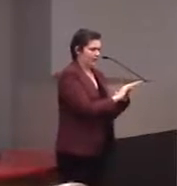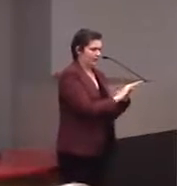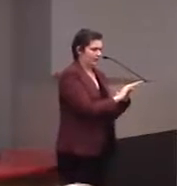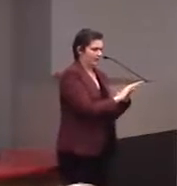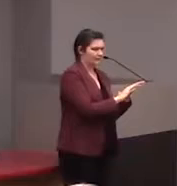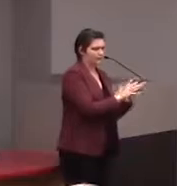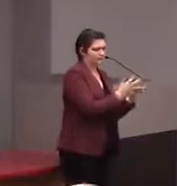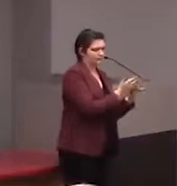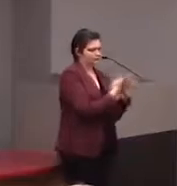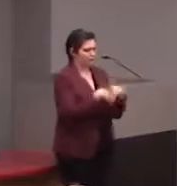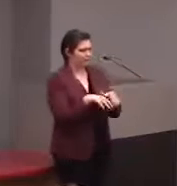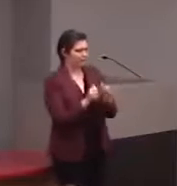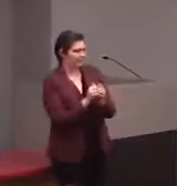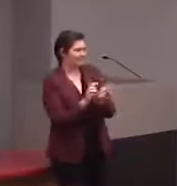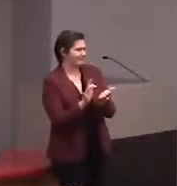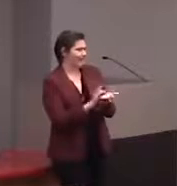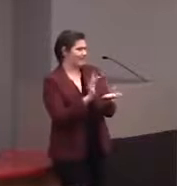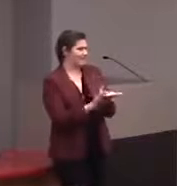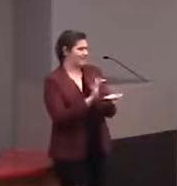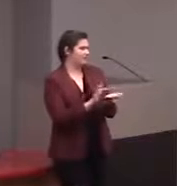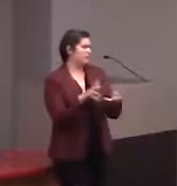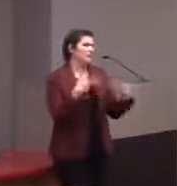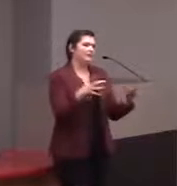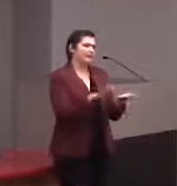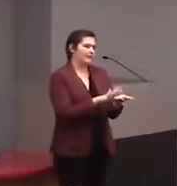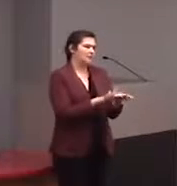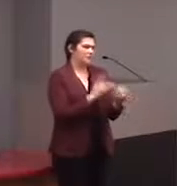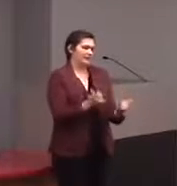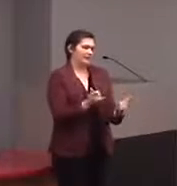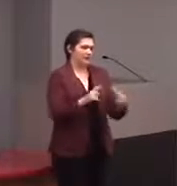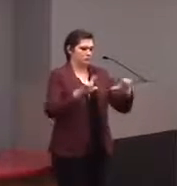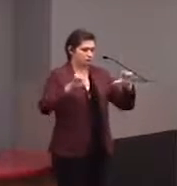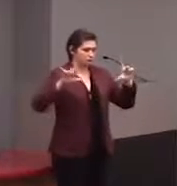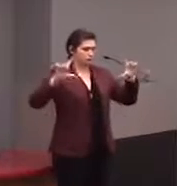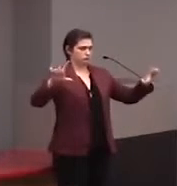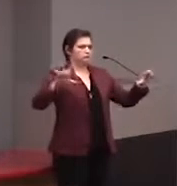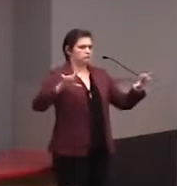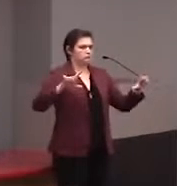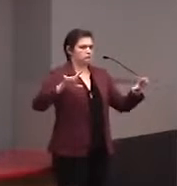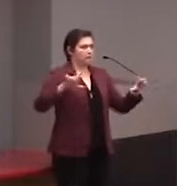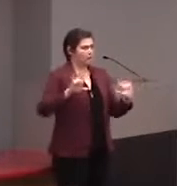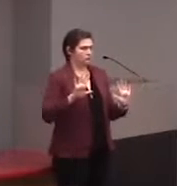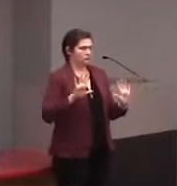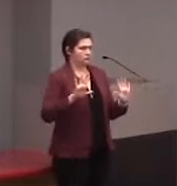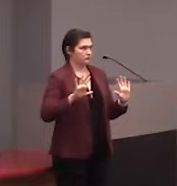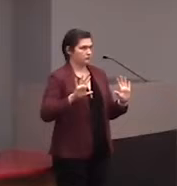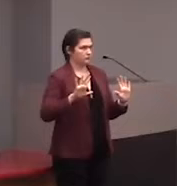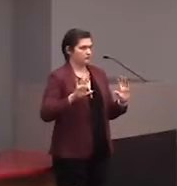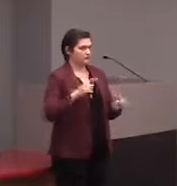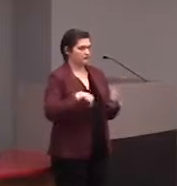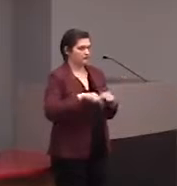with the tablet, 'cause a lot of the tablets right now are giant Android... Oh well, okay, so actually I know